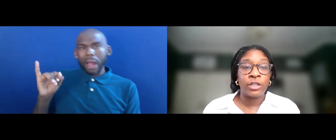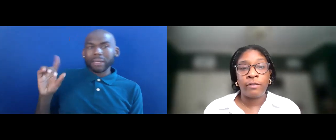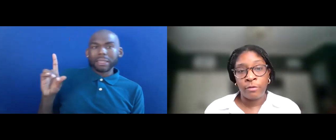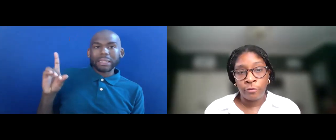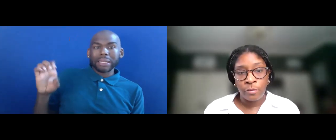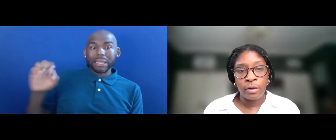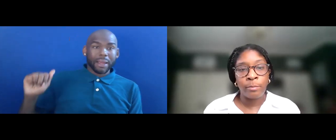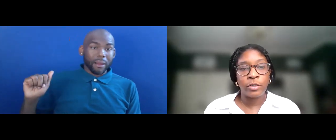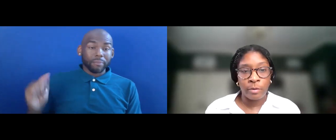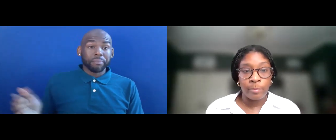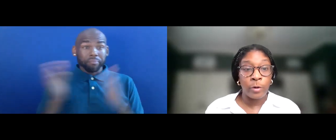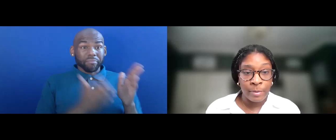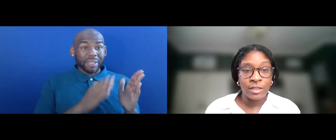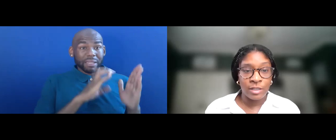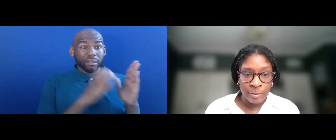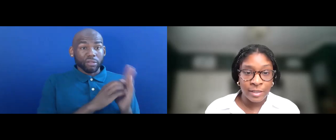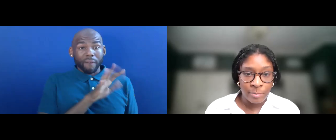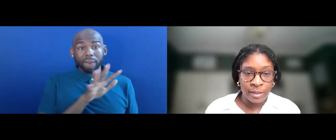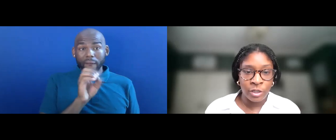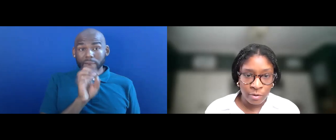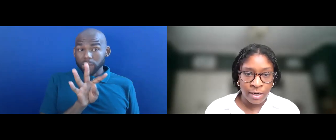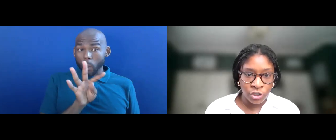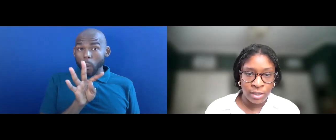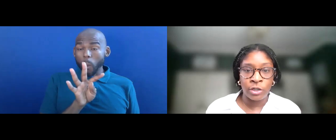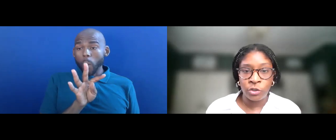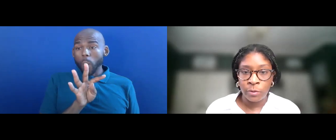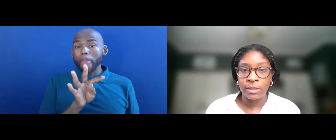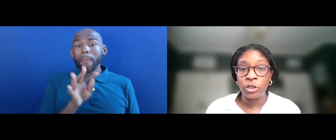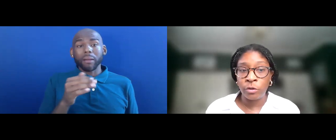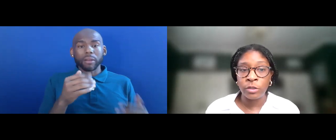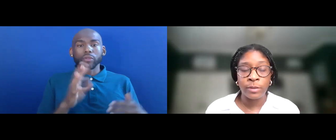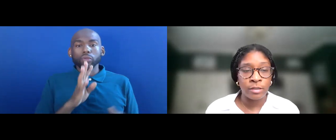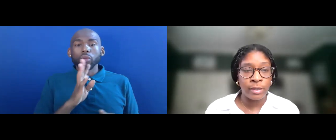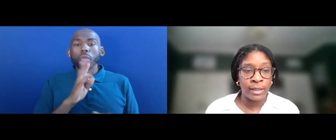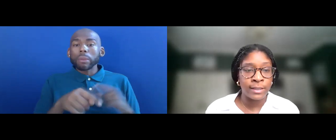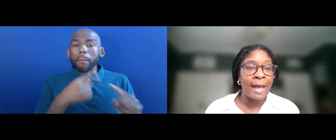SECTION 504 PROHIBITS DISDISABILITY DISCRIMINATION AND ENSURES STUDENTS WITH DISABILITIES